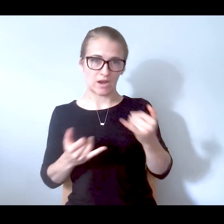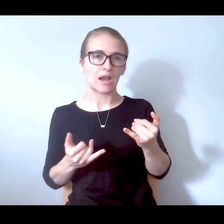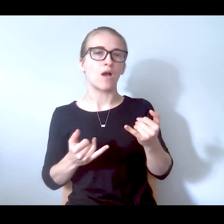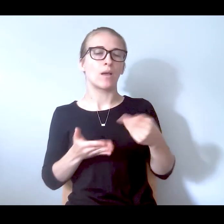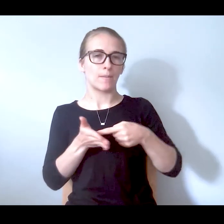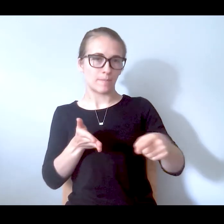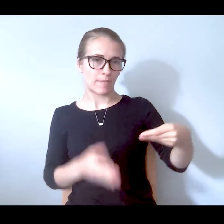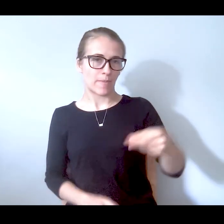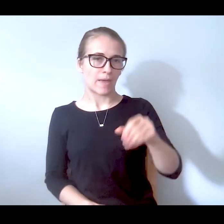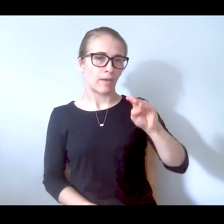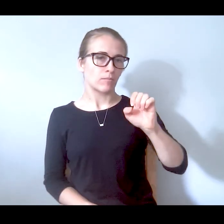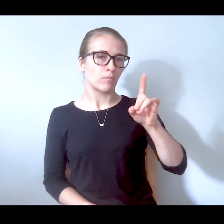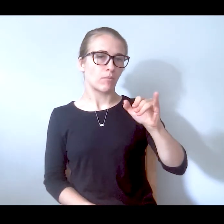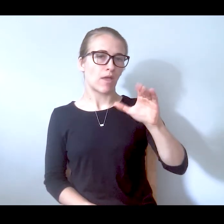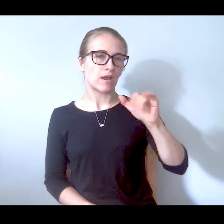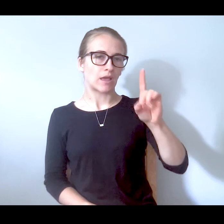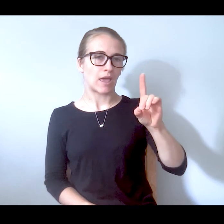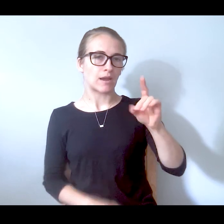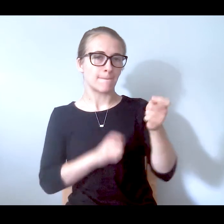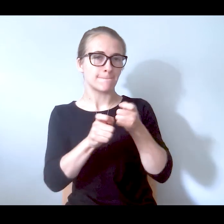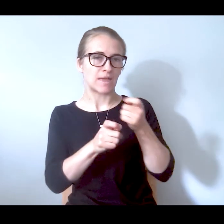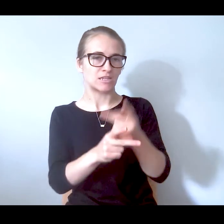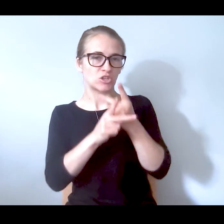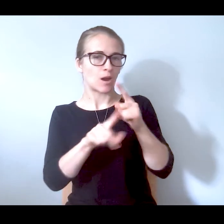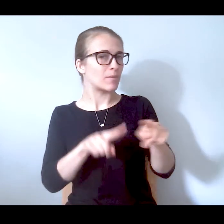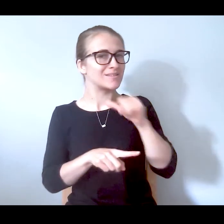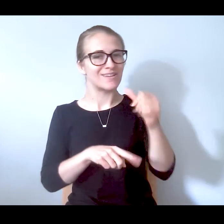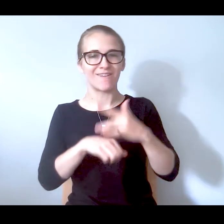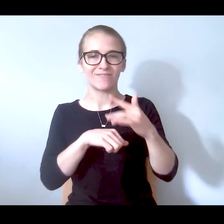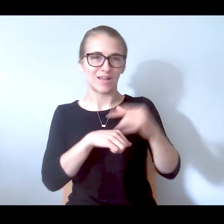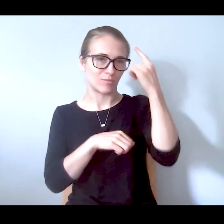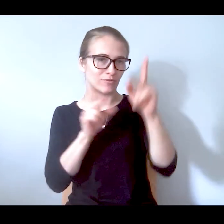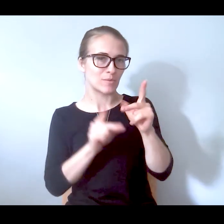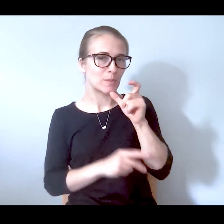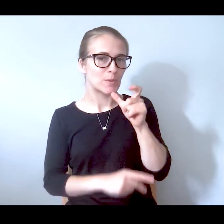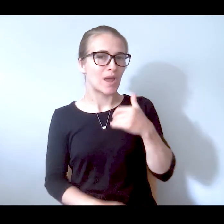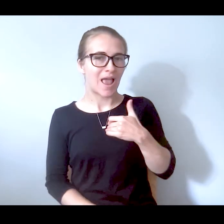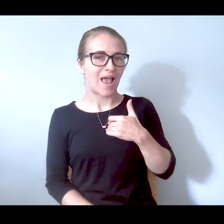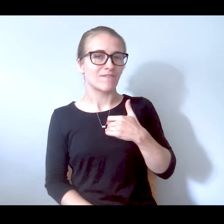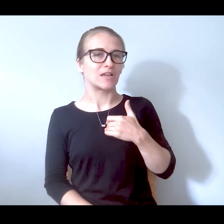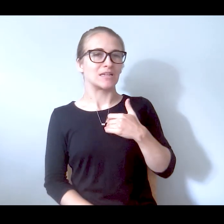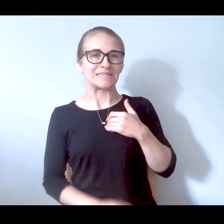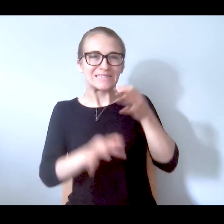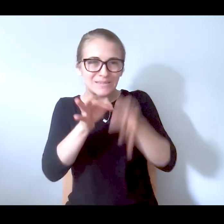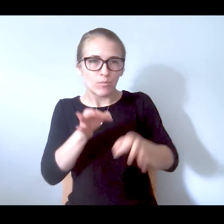managed care. At this point it's not available for individuals that just have straight Medicaid.